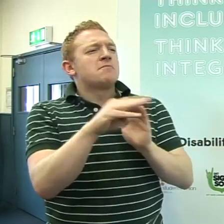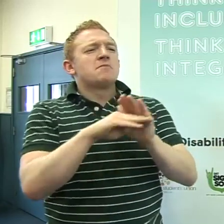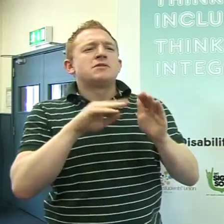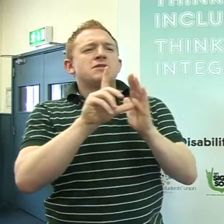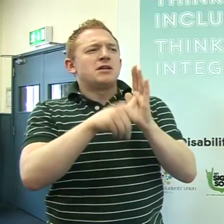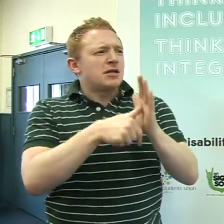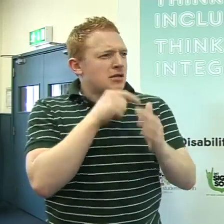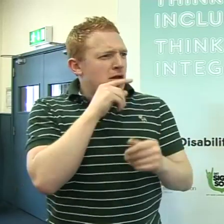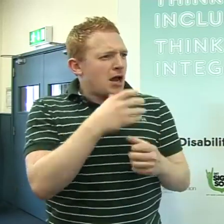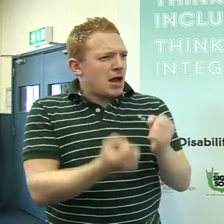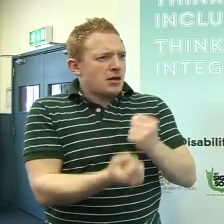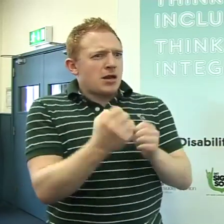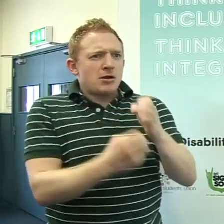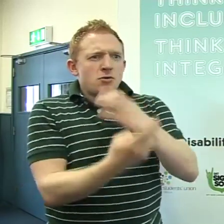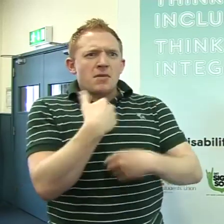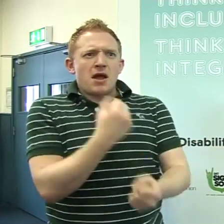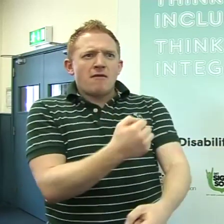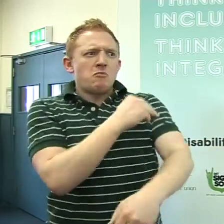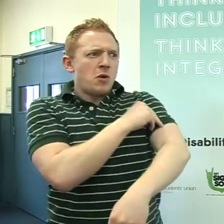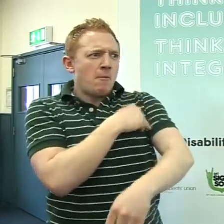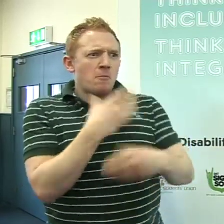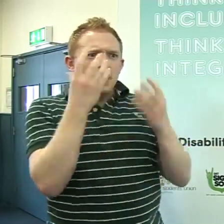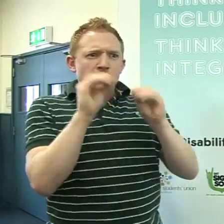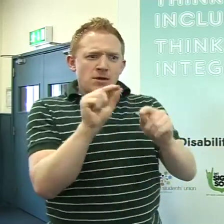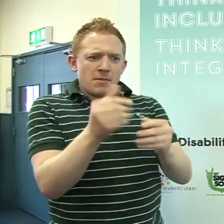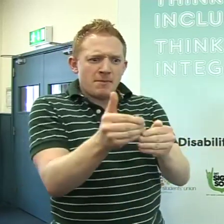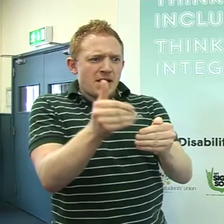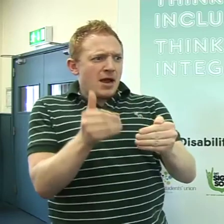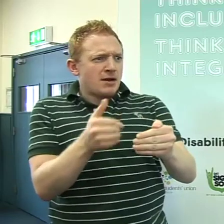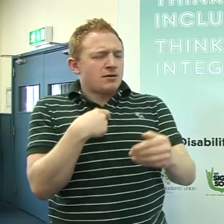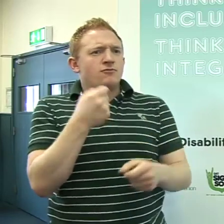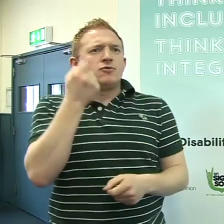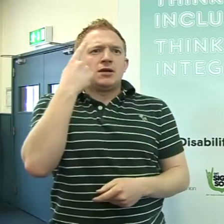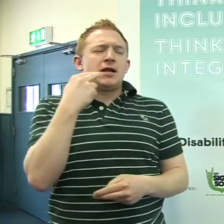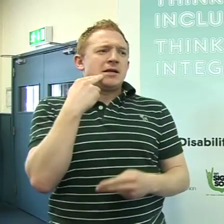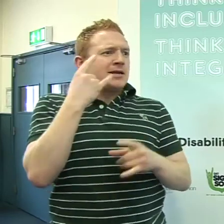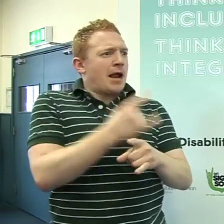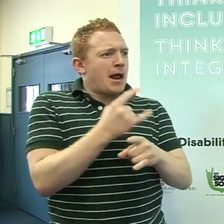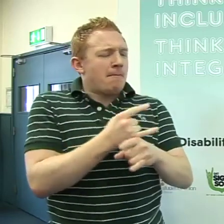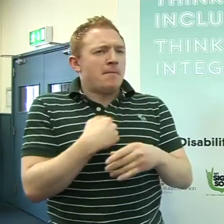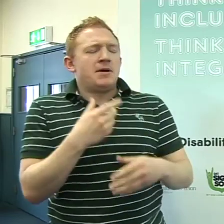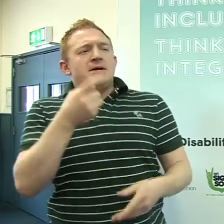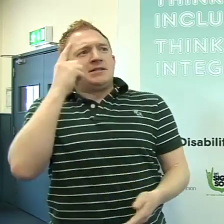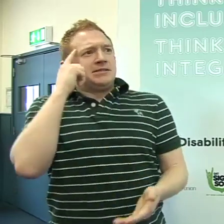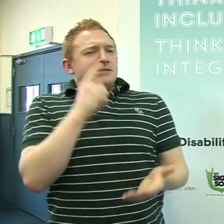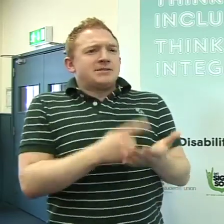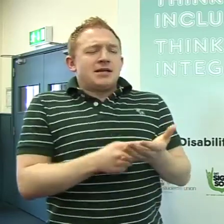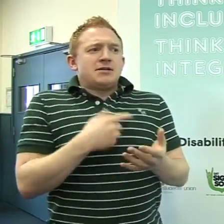About 2-3 months later I ended up having problems with my education, it did suffer and I realized